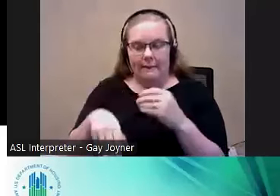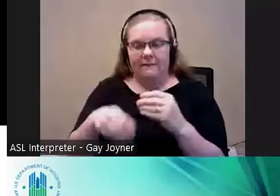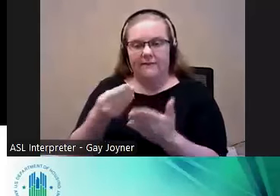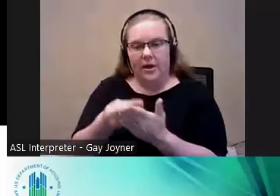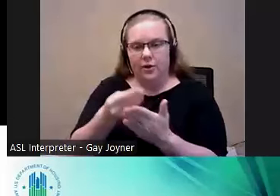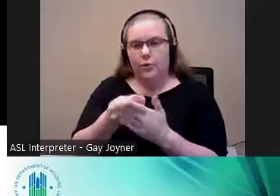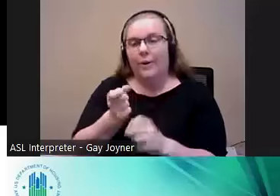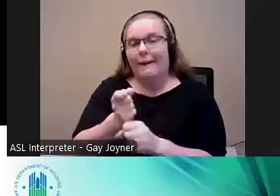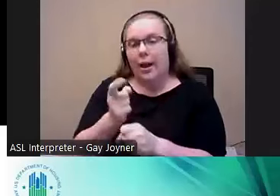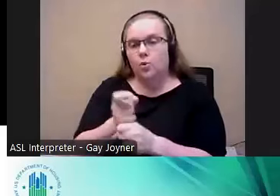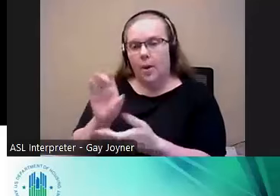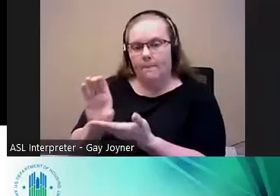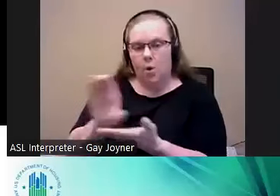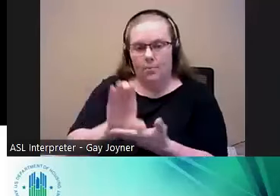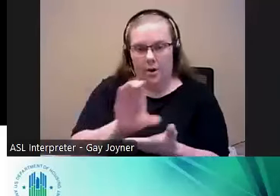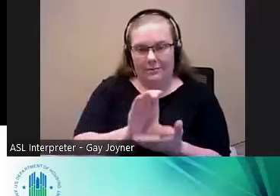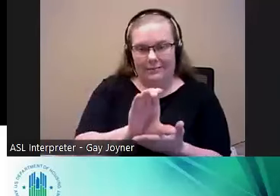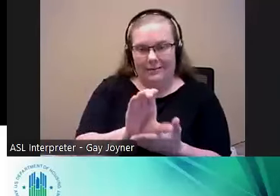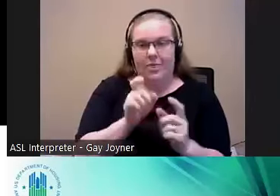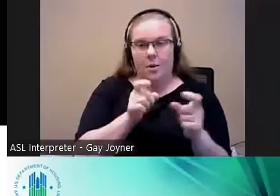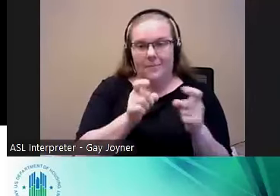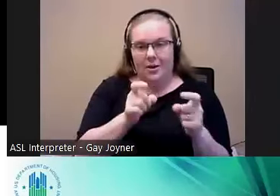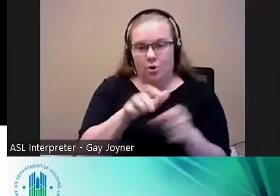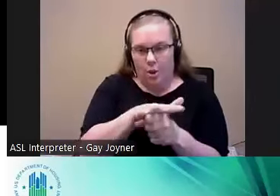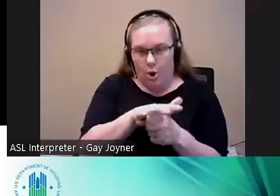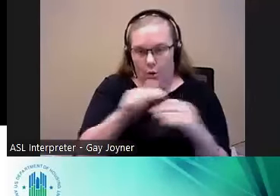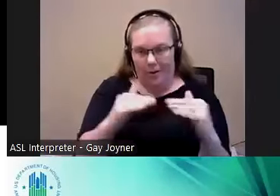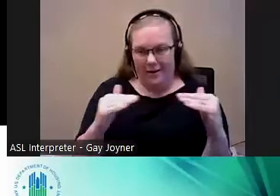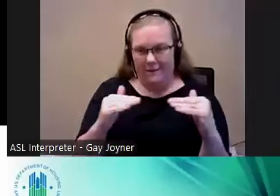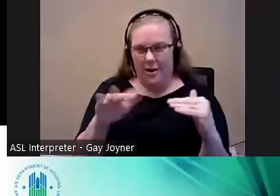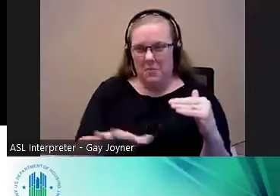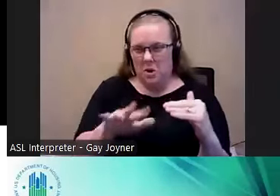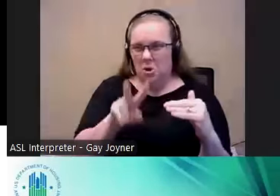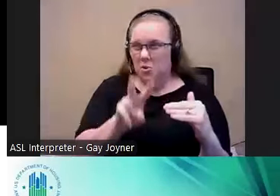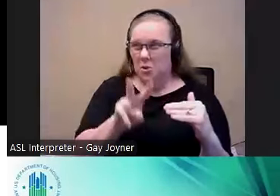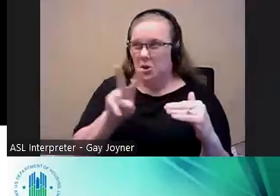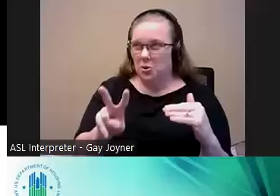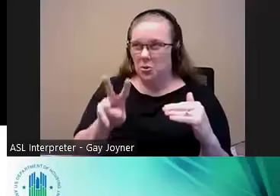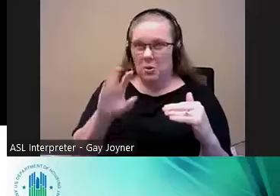they are administered at the local level by approximately 2200 public housing agencies.